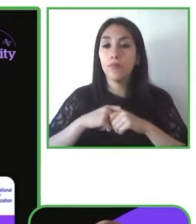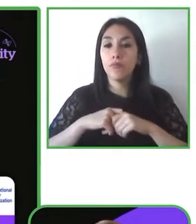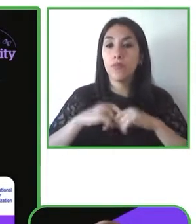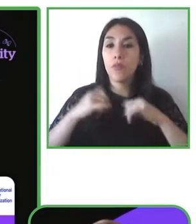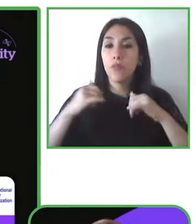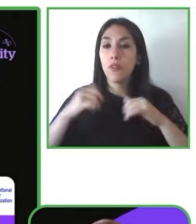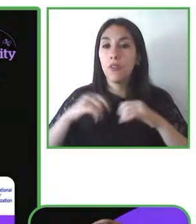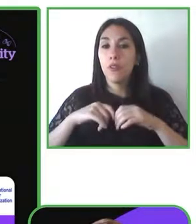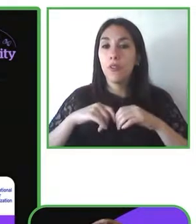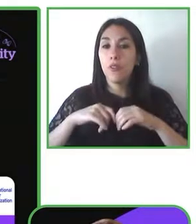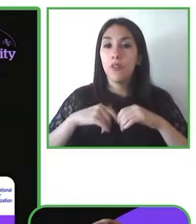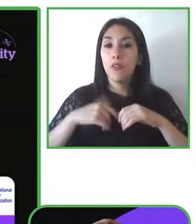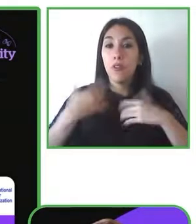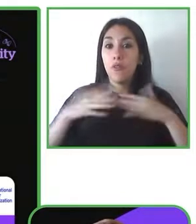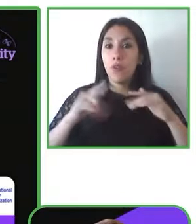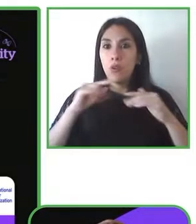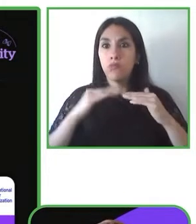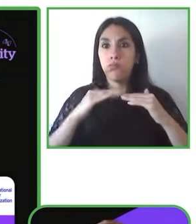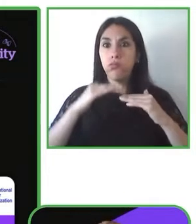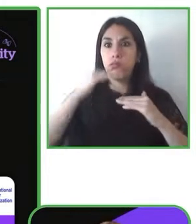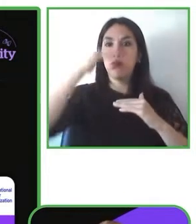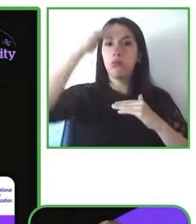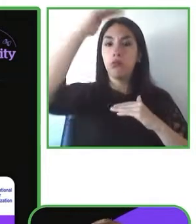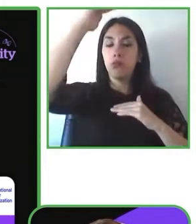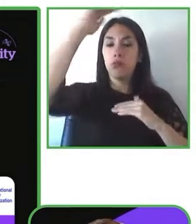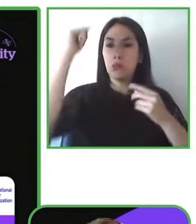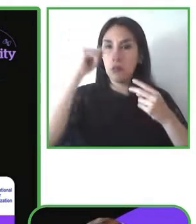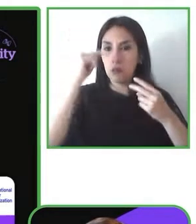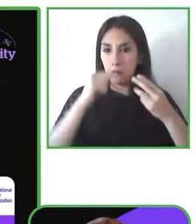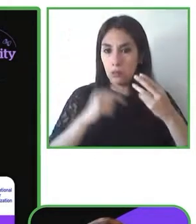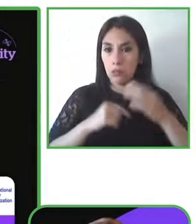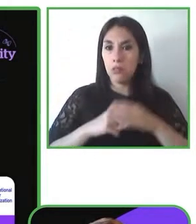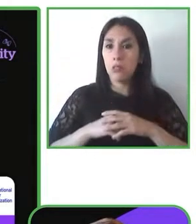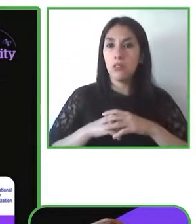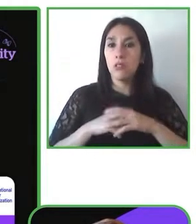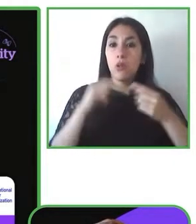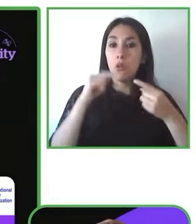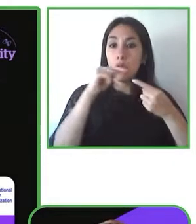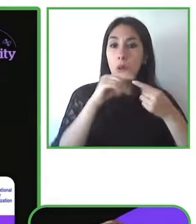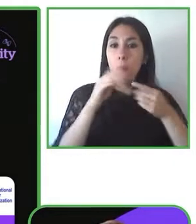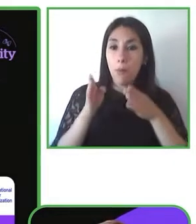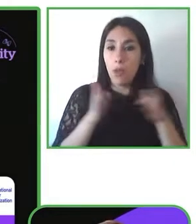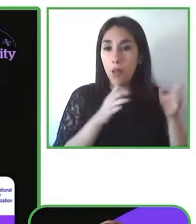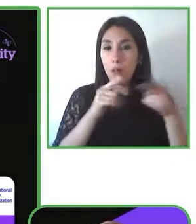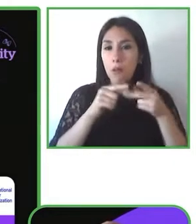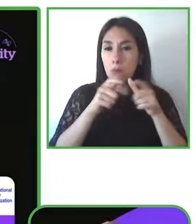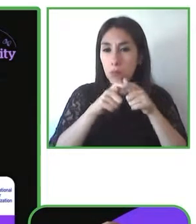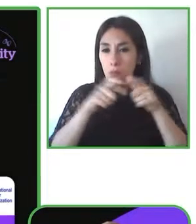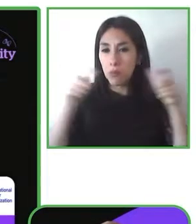of our customers business partners with accessible solutions, the second pillar is